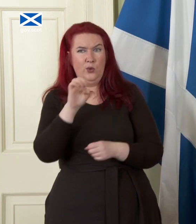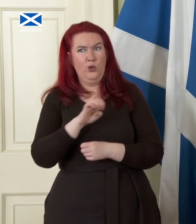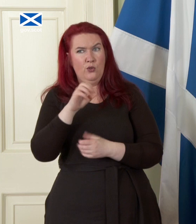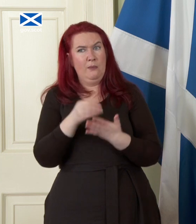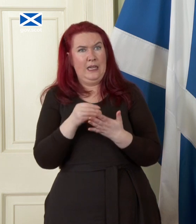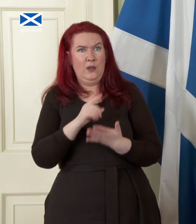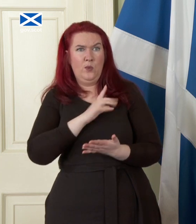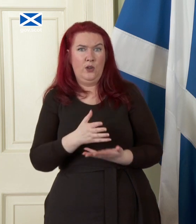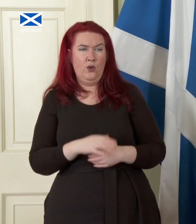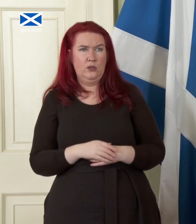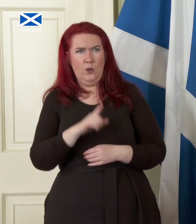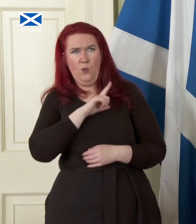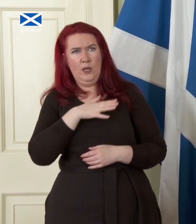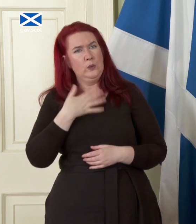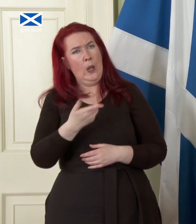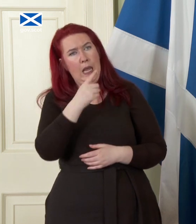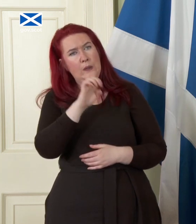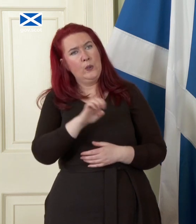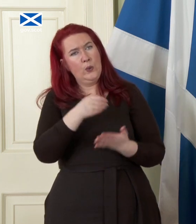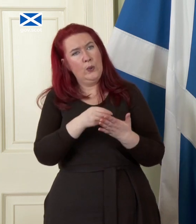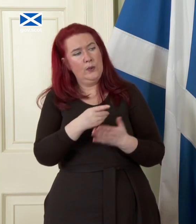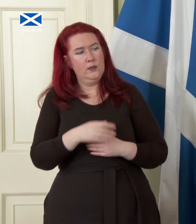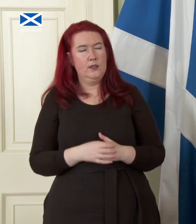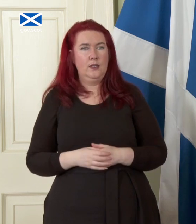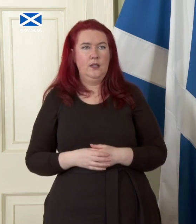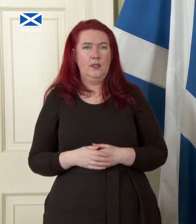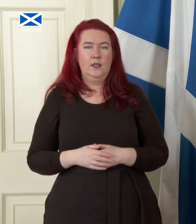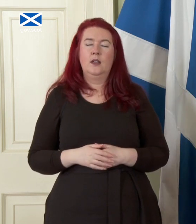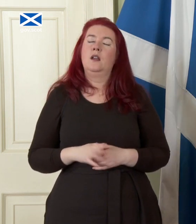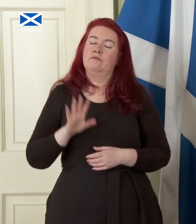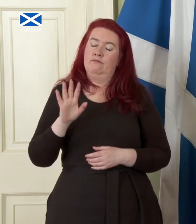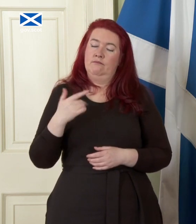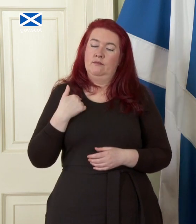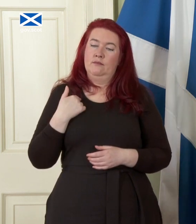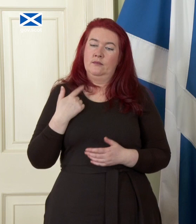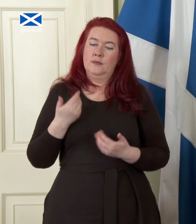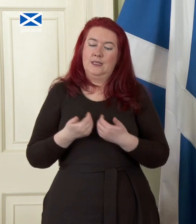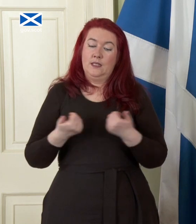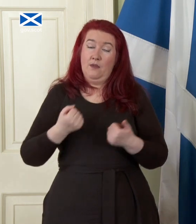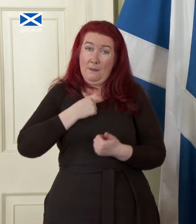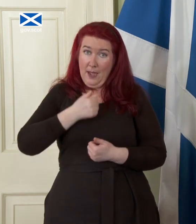that you don't like thank you I don't think put aside my preferences for one minute I don't think